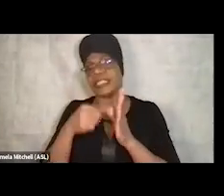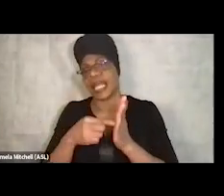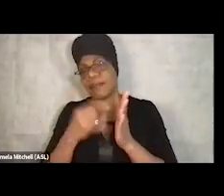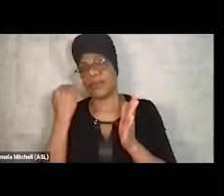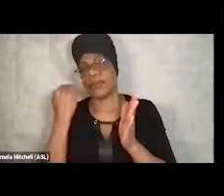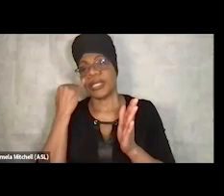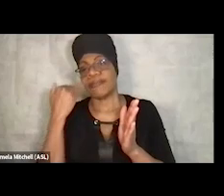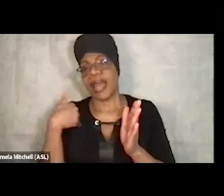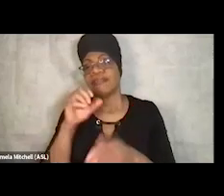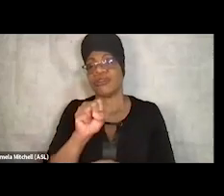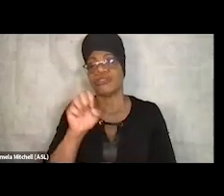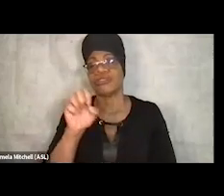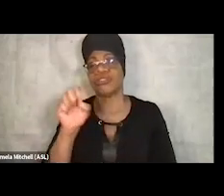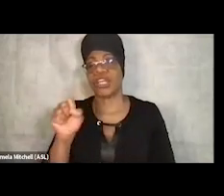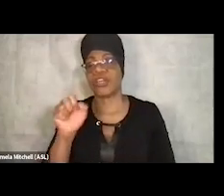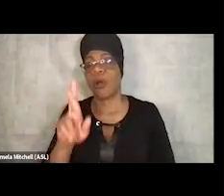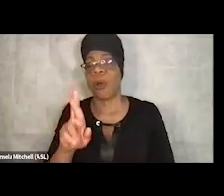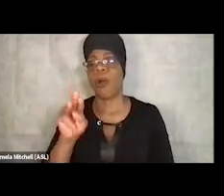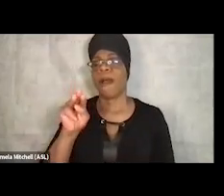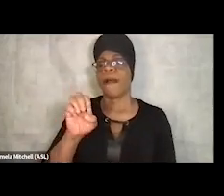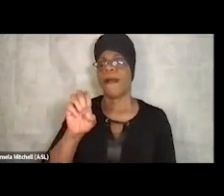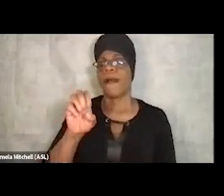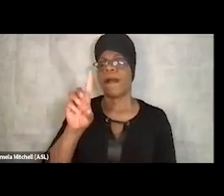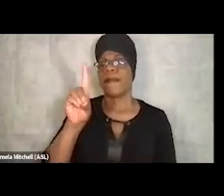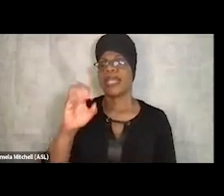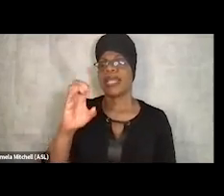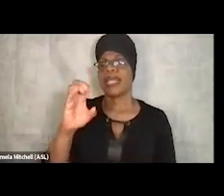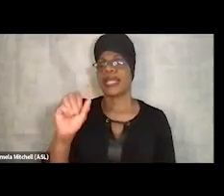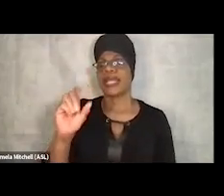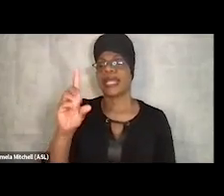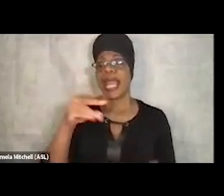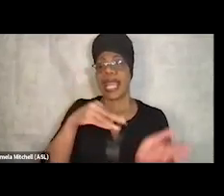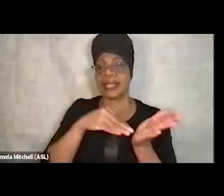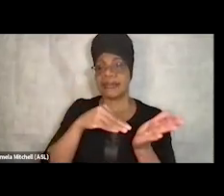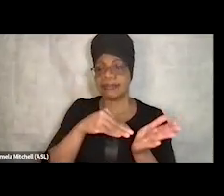or Medicaid or maybe food stamps, what does that look like if I go to work,